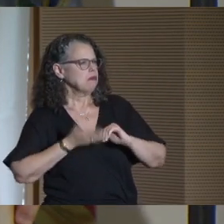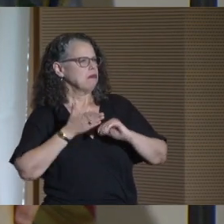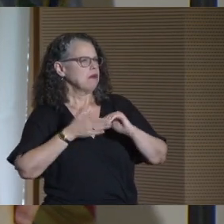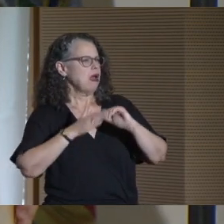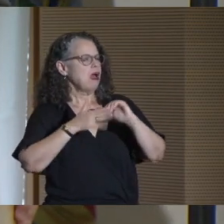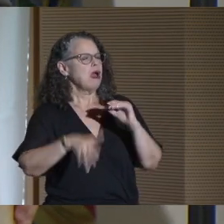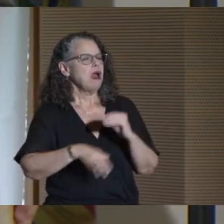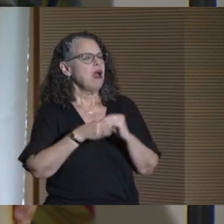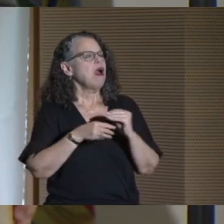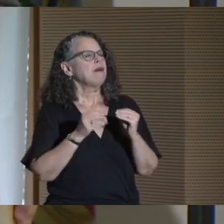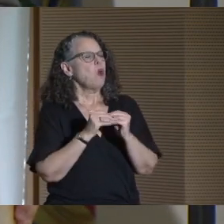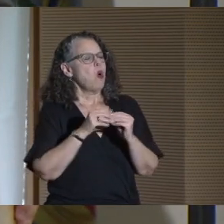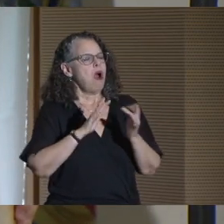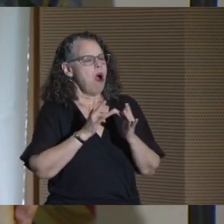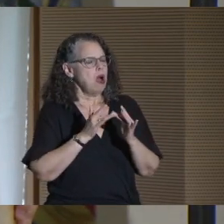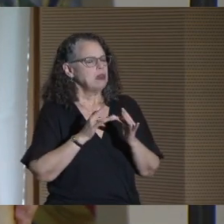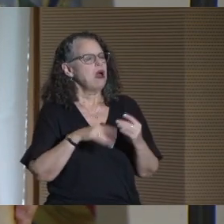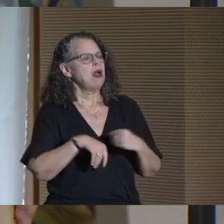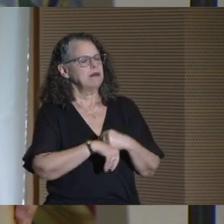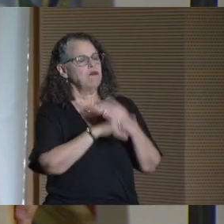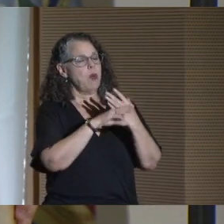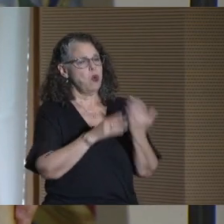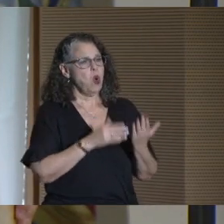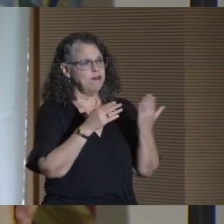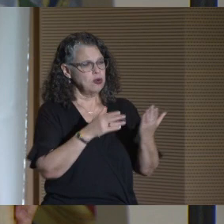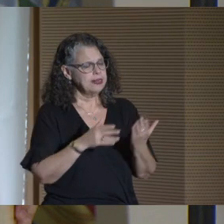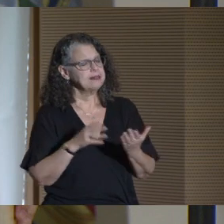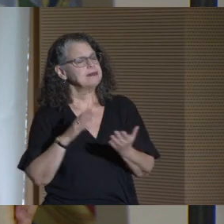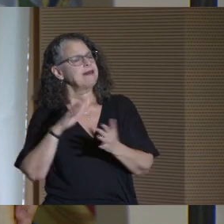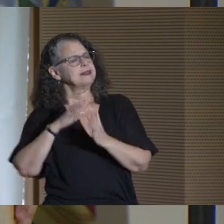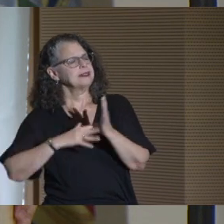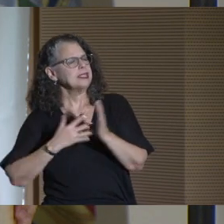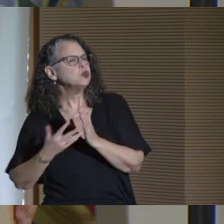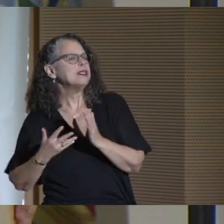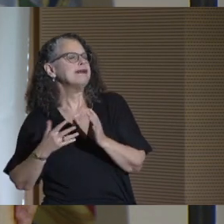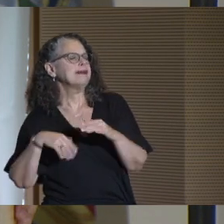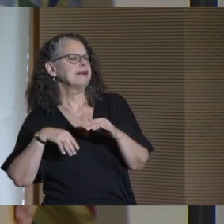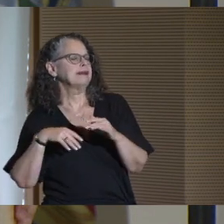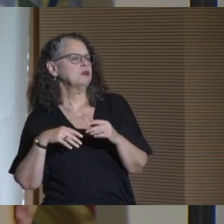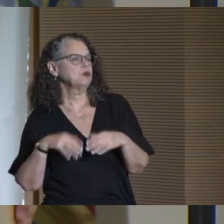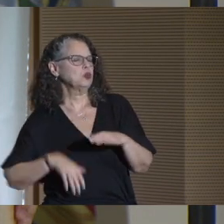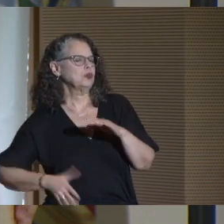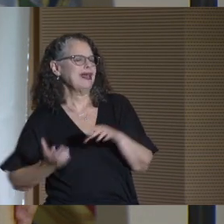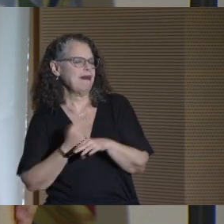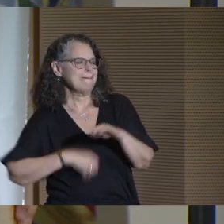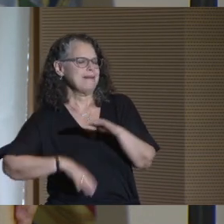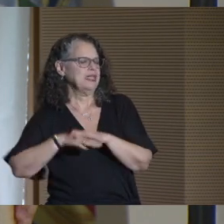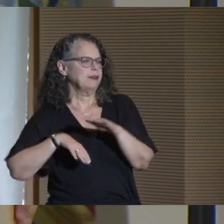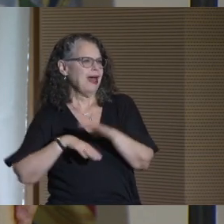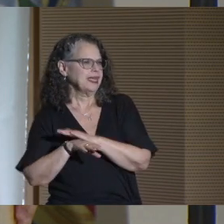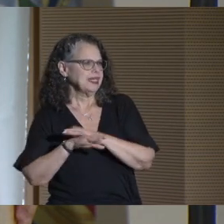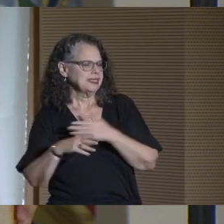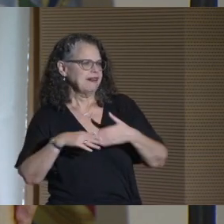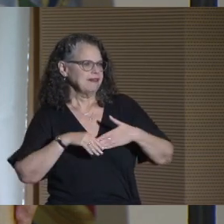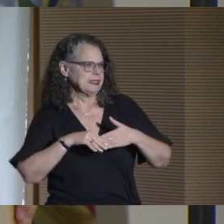and by exploring new models of instruction and scheduling to maximize access and flexibility.